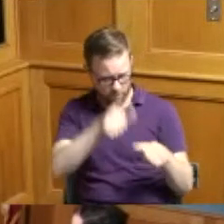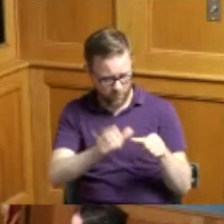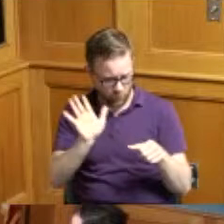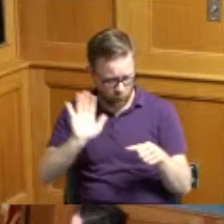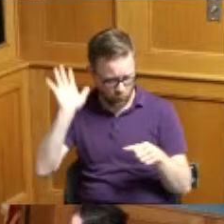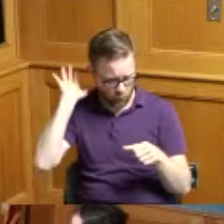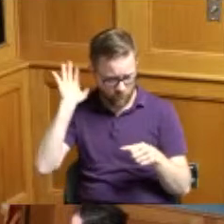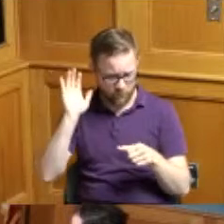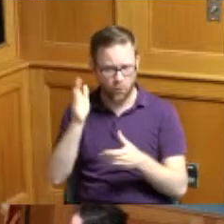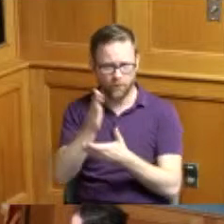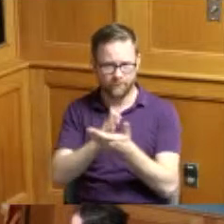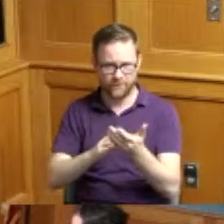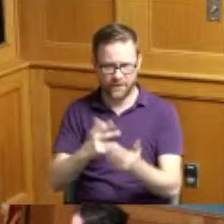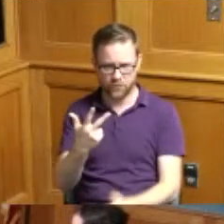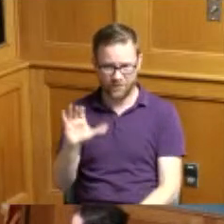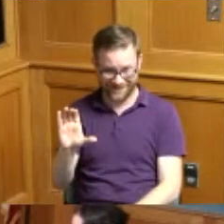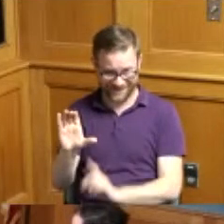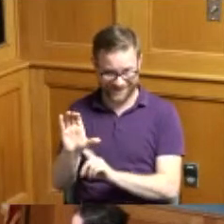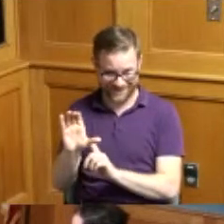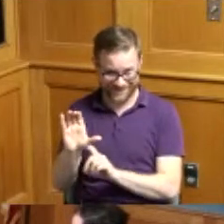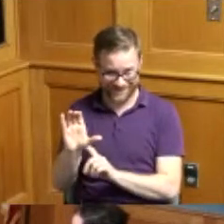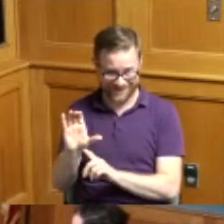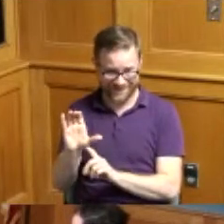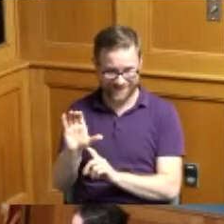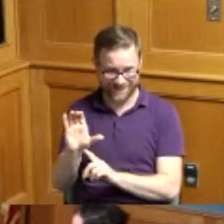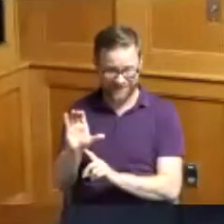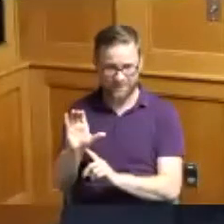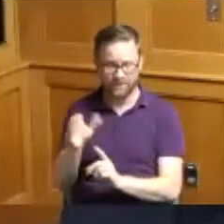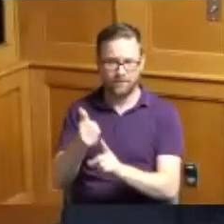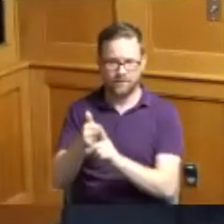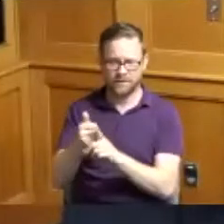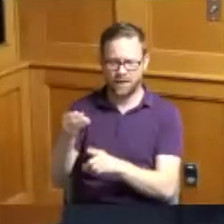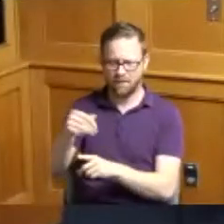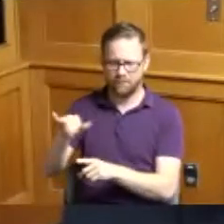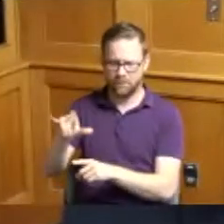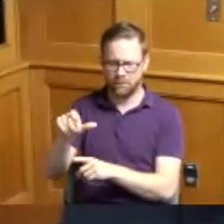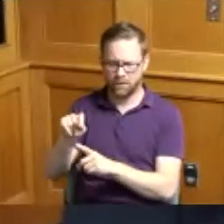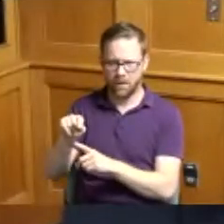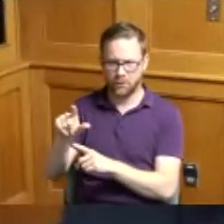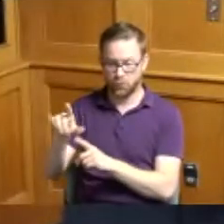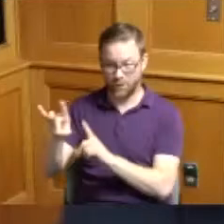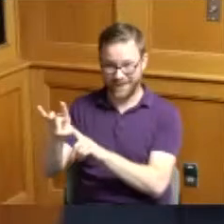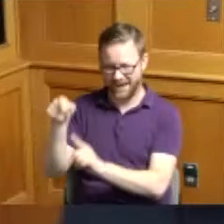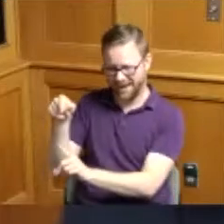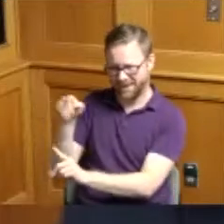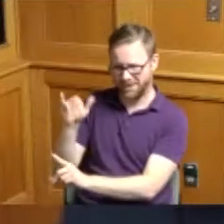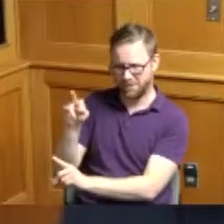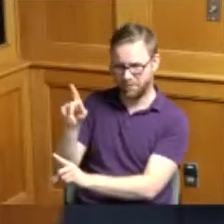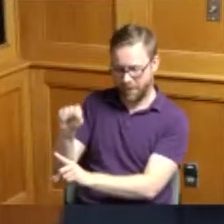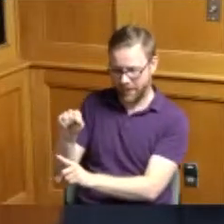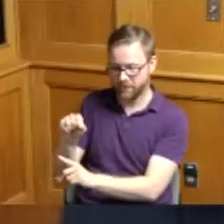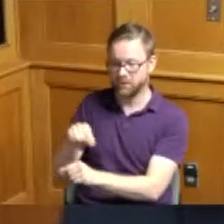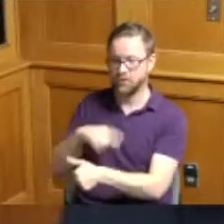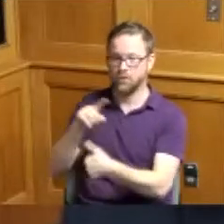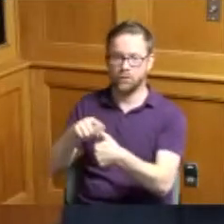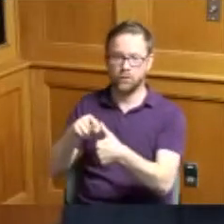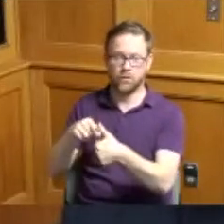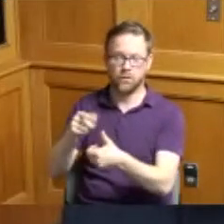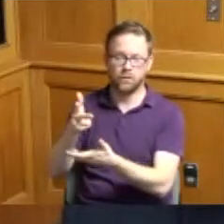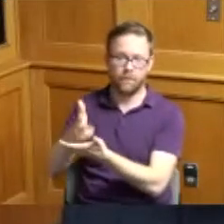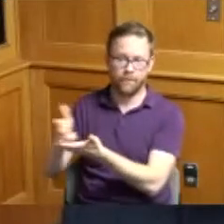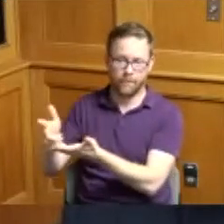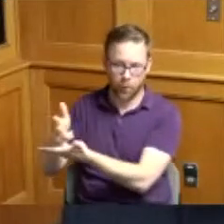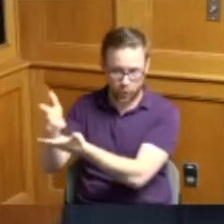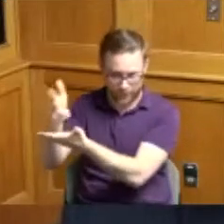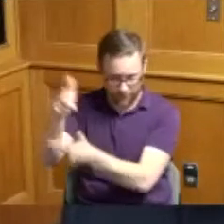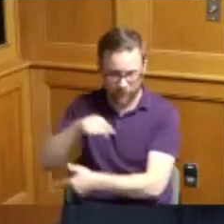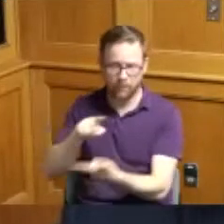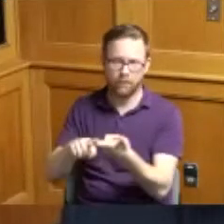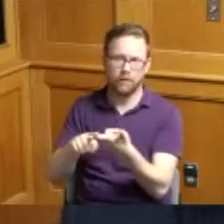the for phase 3C which is lot 28 down at the banks which includes a parking facility it includes the